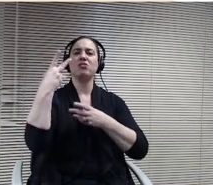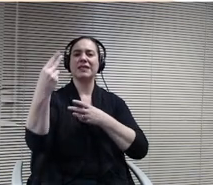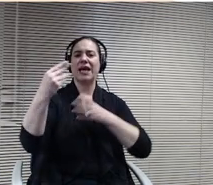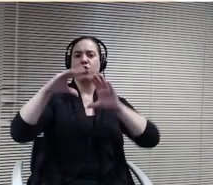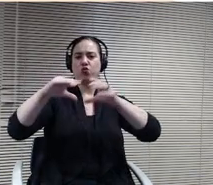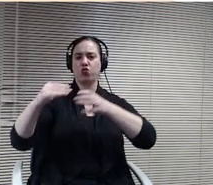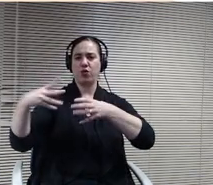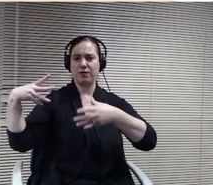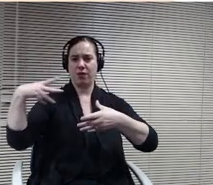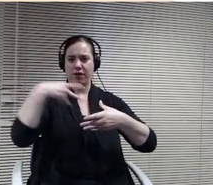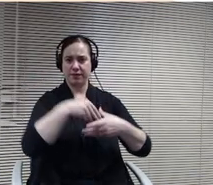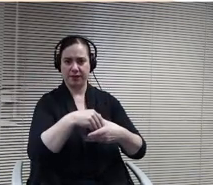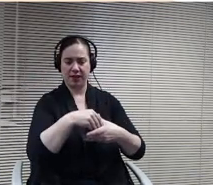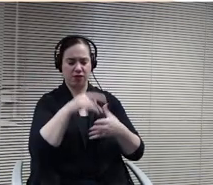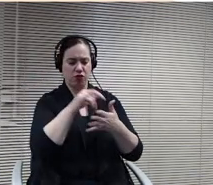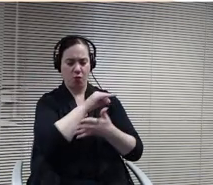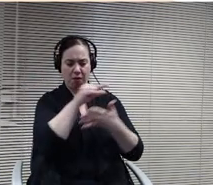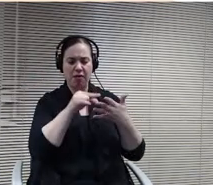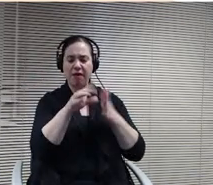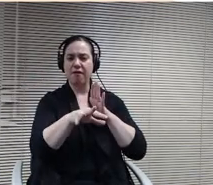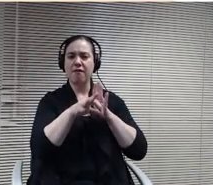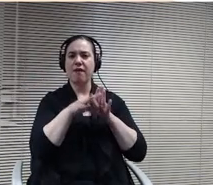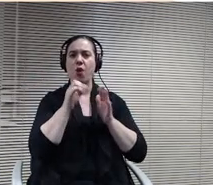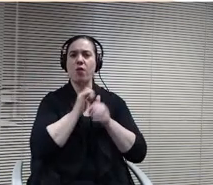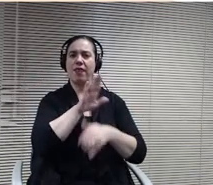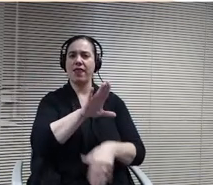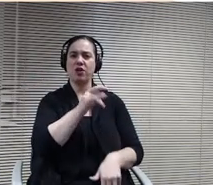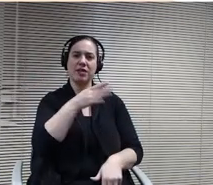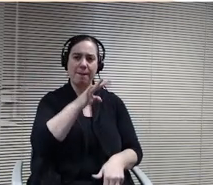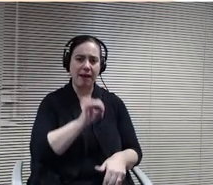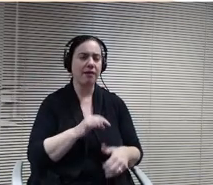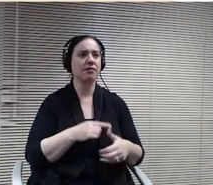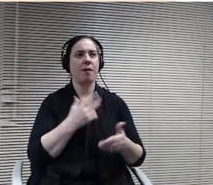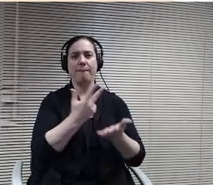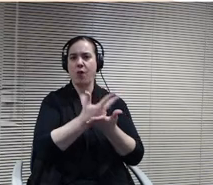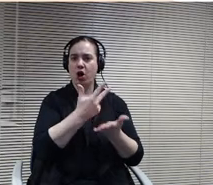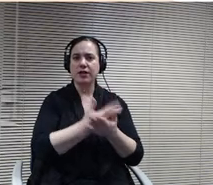space. Parking office space all the different program needs.